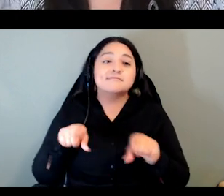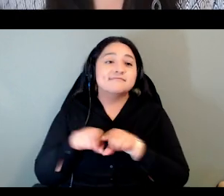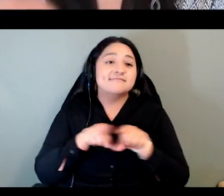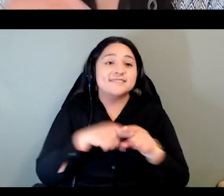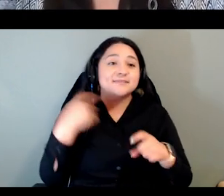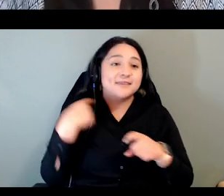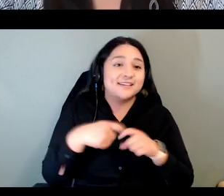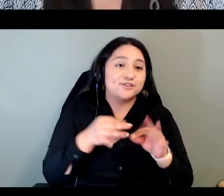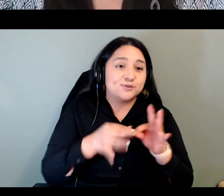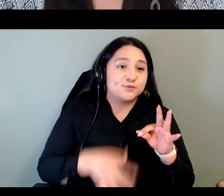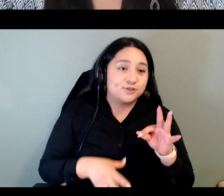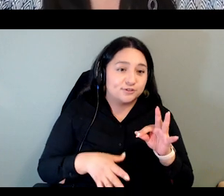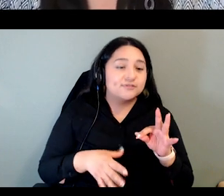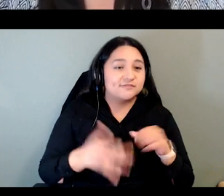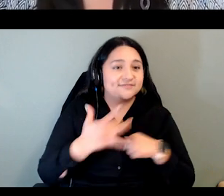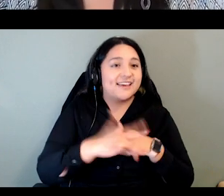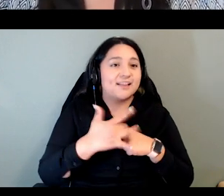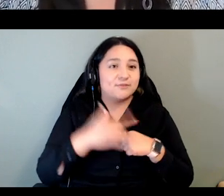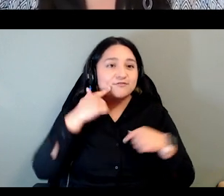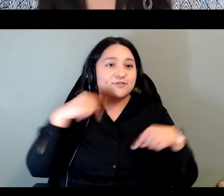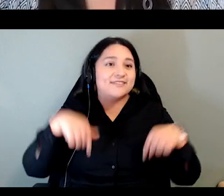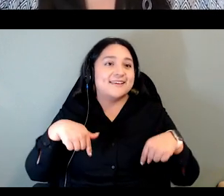We are also recording the webinar for later viewing.